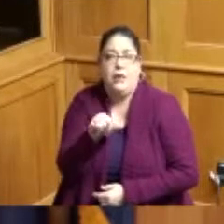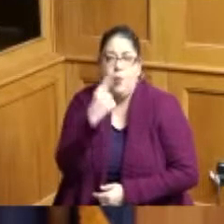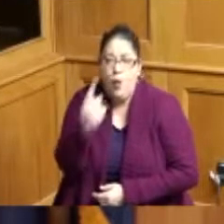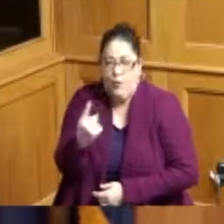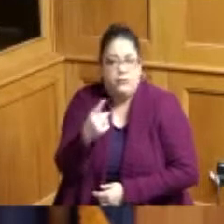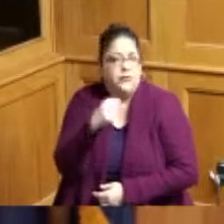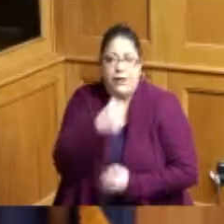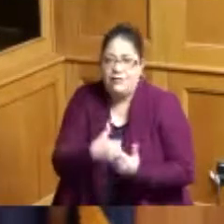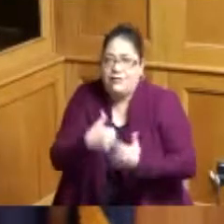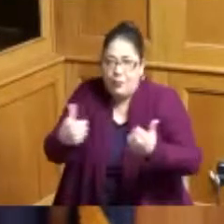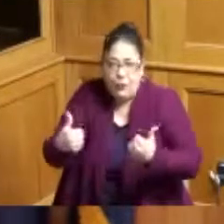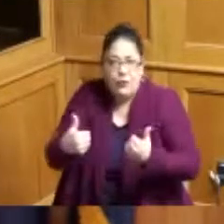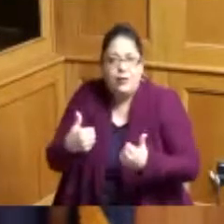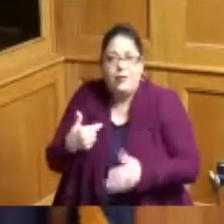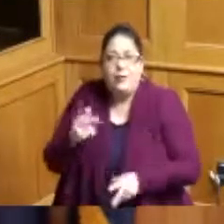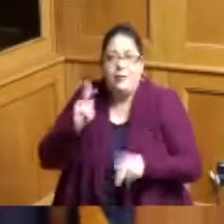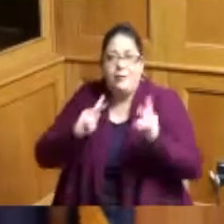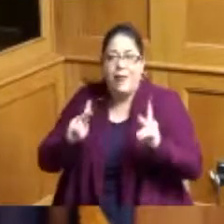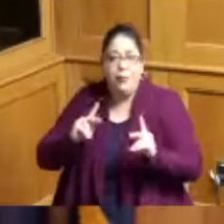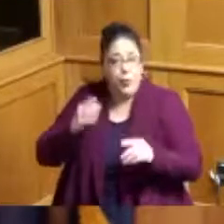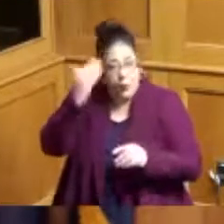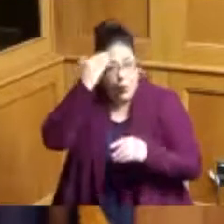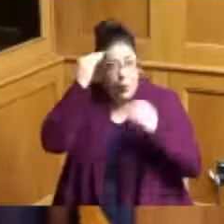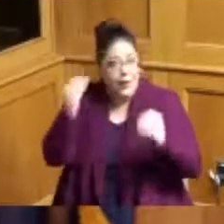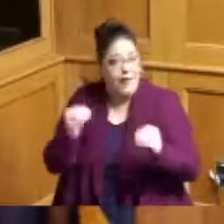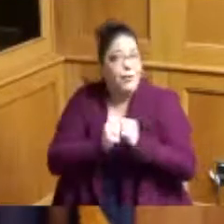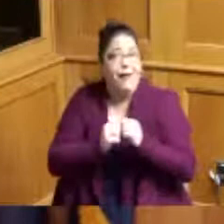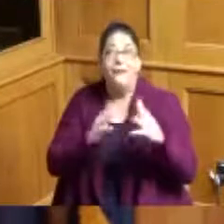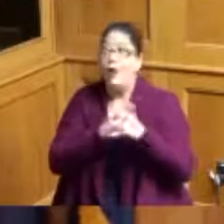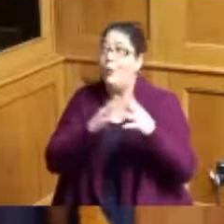people who didn't even know anything about football were screaming it was about our team